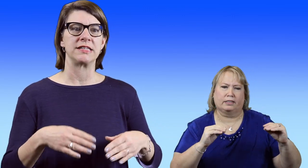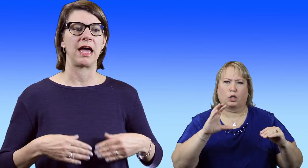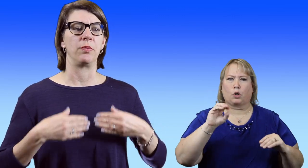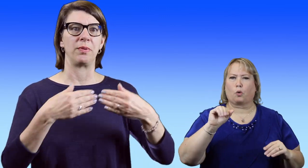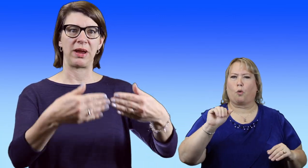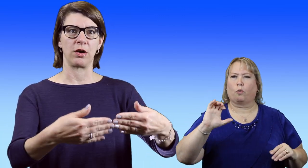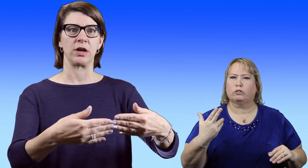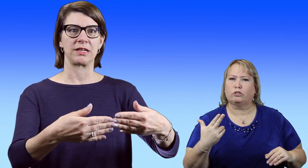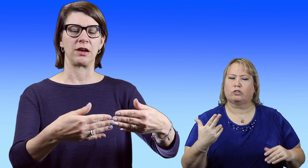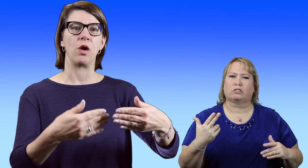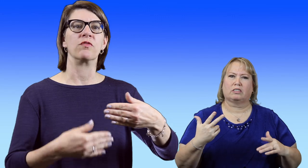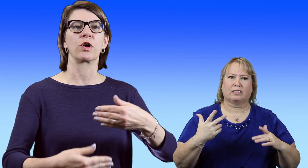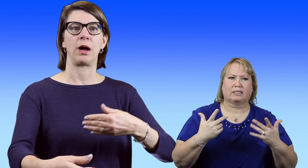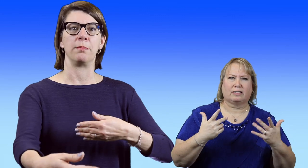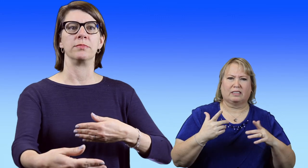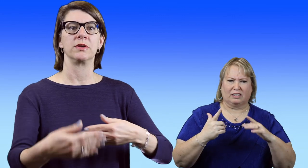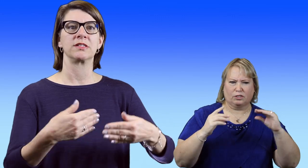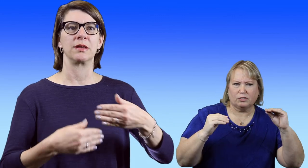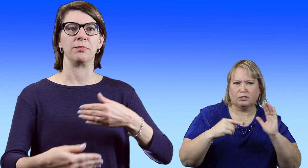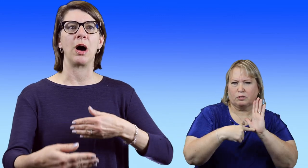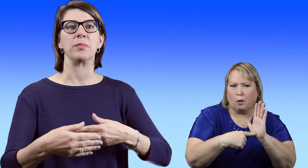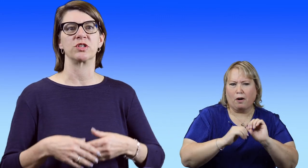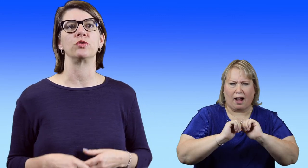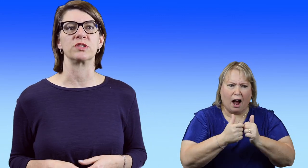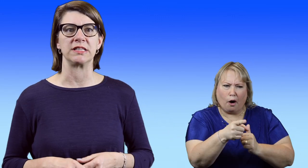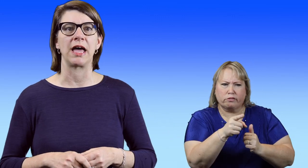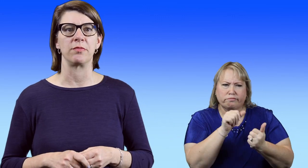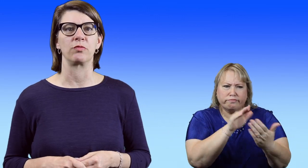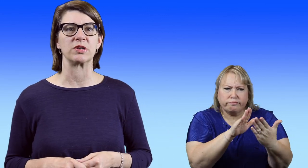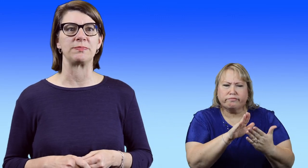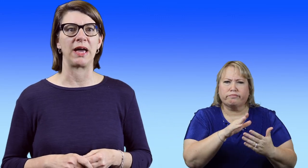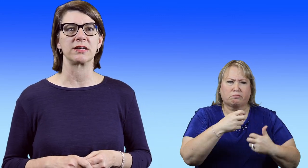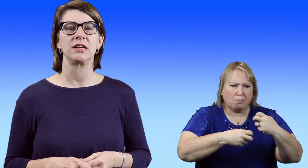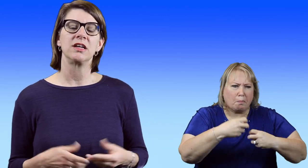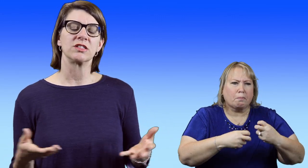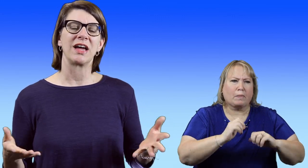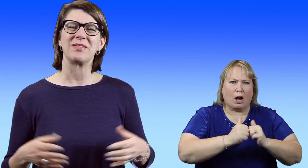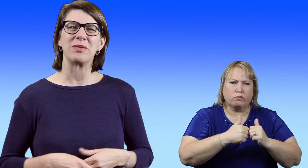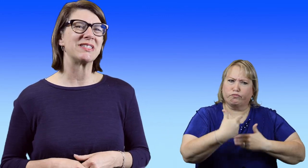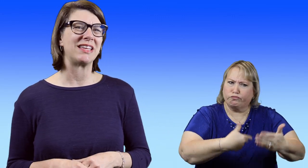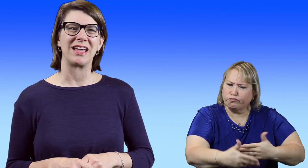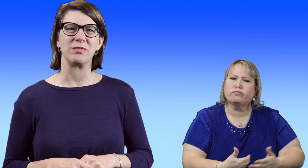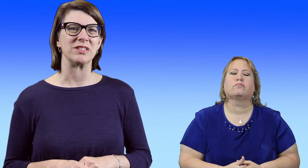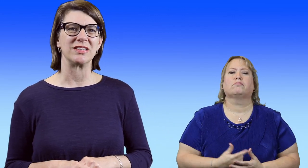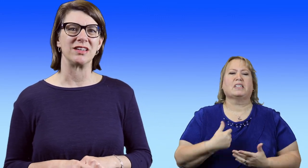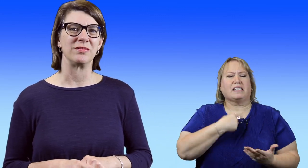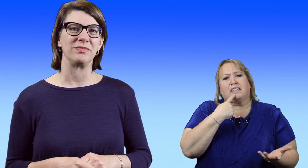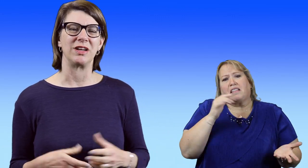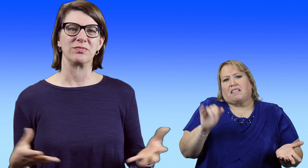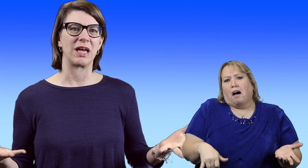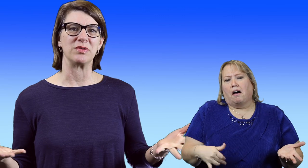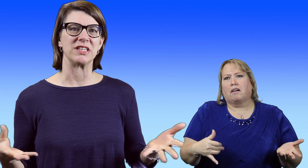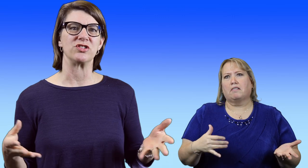to help a parent kind of overcome some obstacles in that respect. And so I would say that was it. You know that was it.